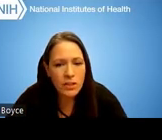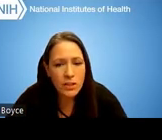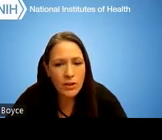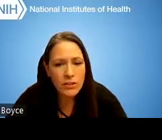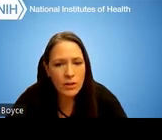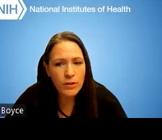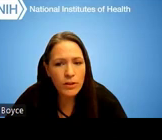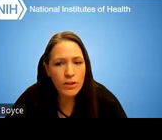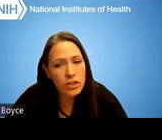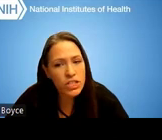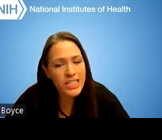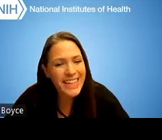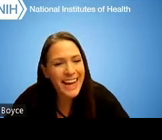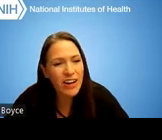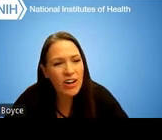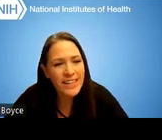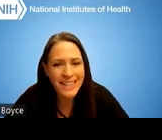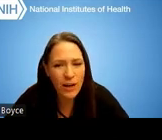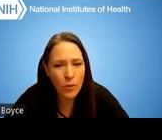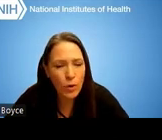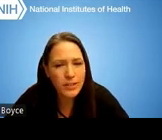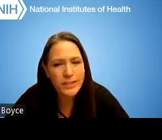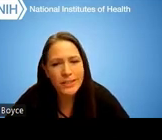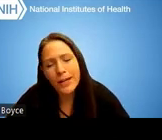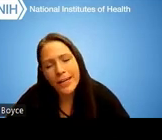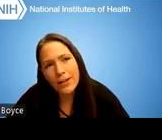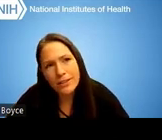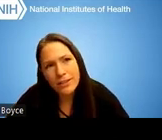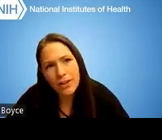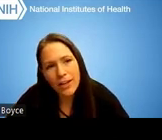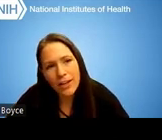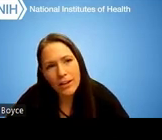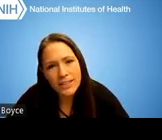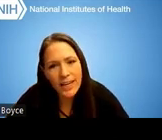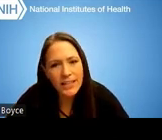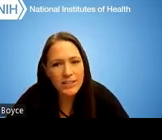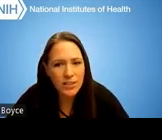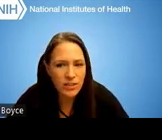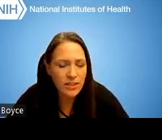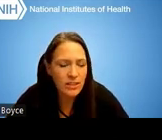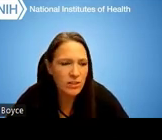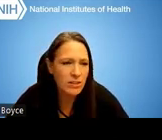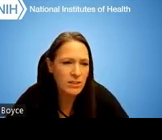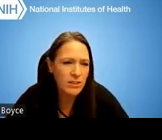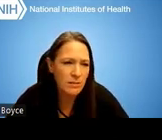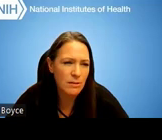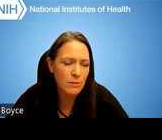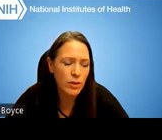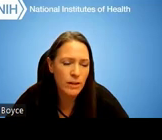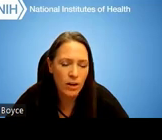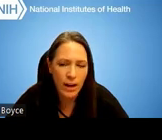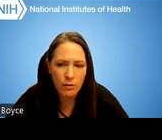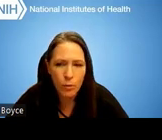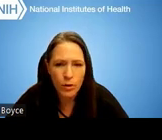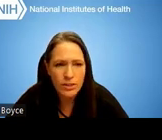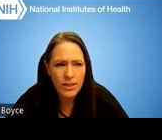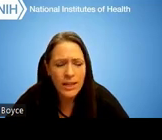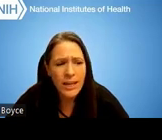So I'll start with the Kirschstein NRSA awards. You might hear these called "NRSAs," NRSAs, or this is the majority of our F-awards.